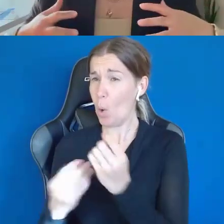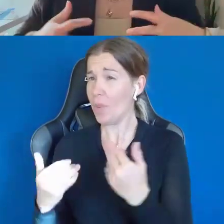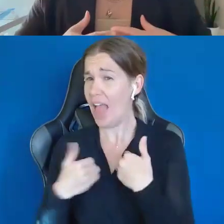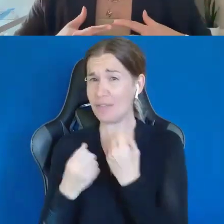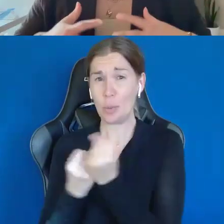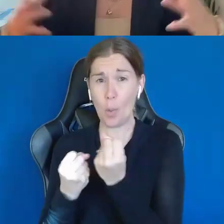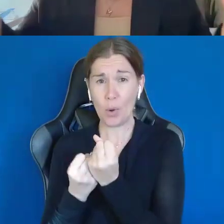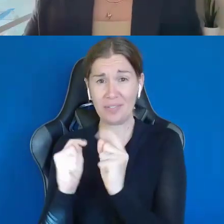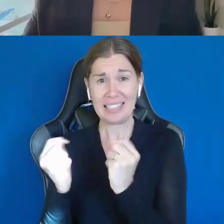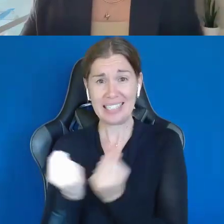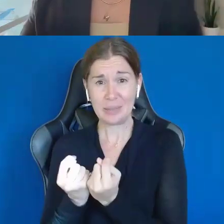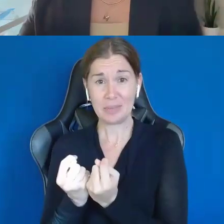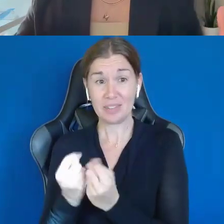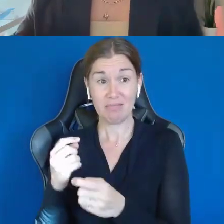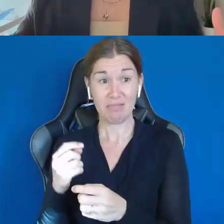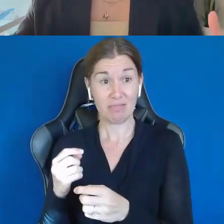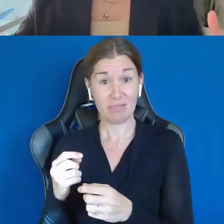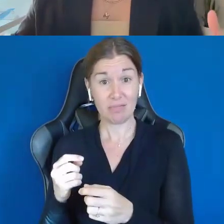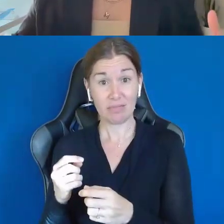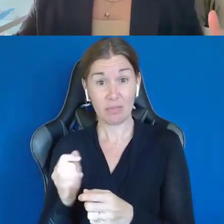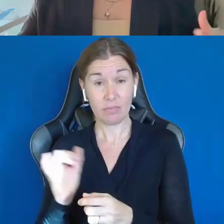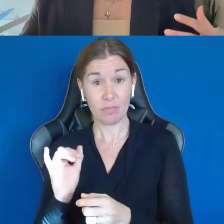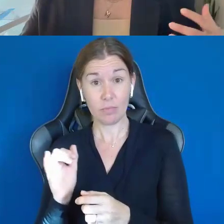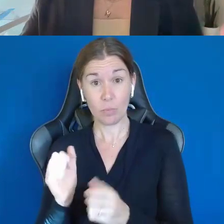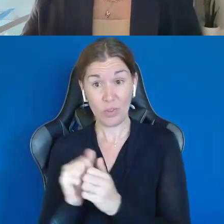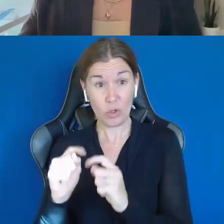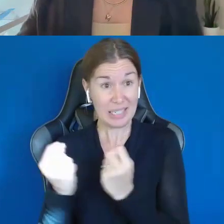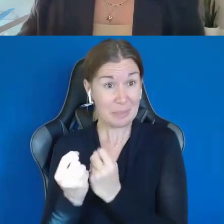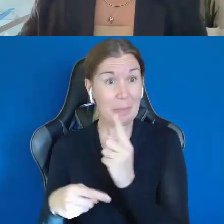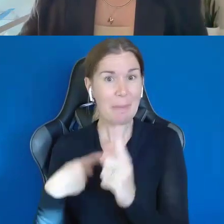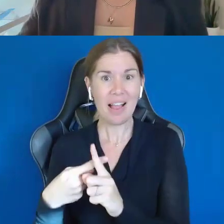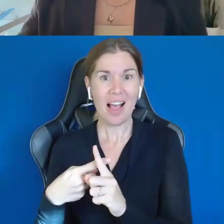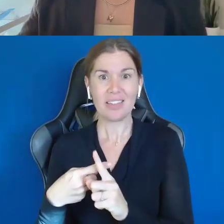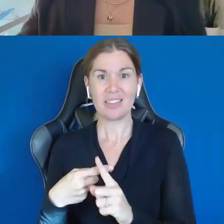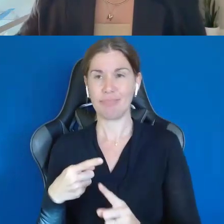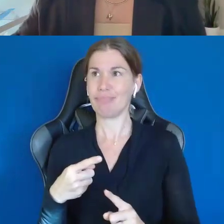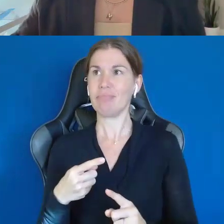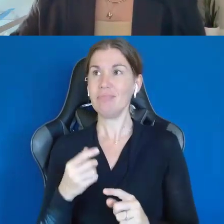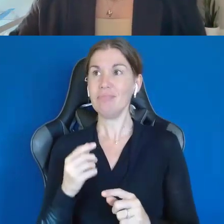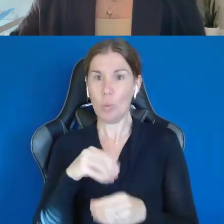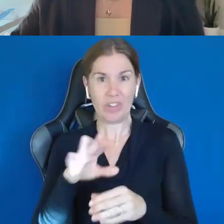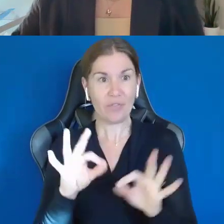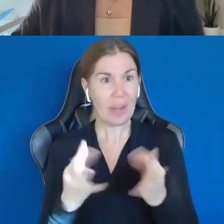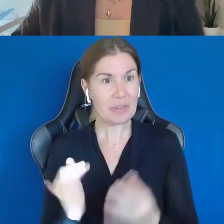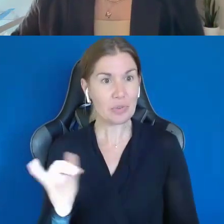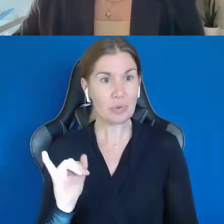but also professional help, because it's very important to point out that an entrepreneur